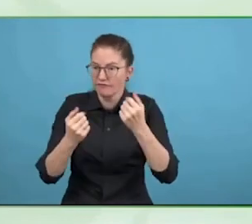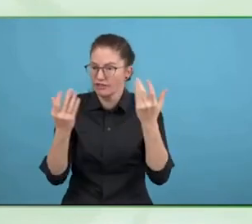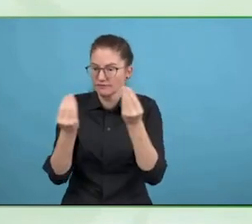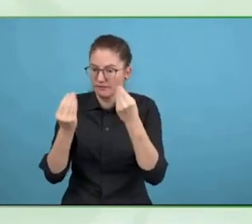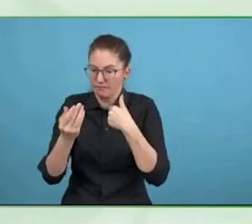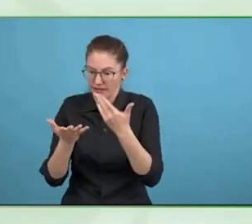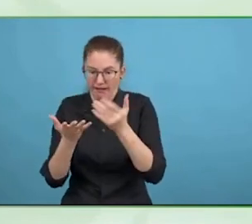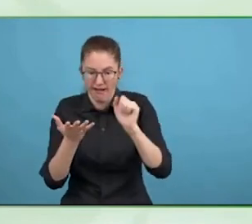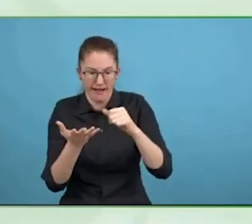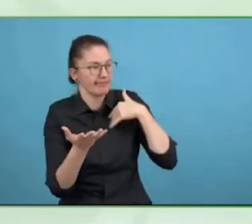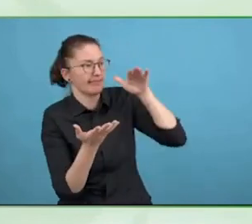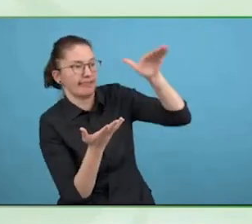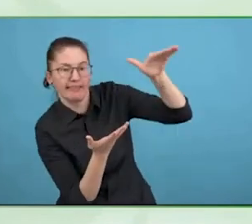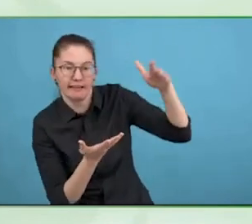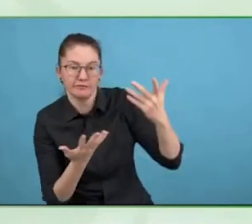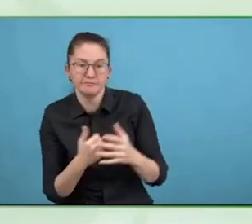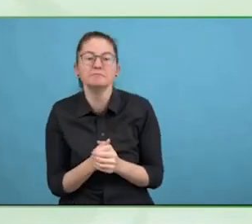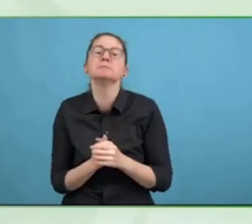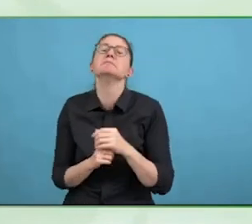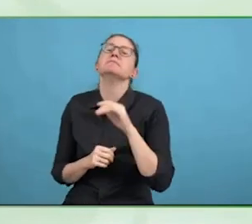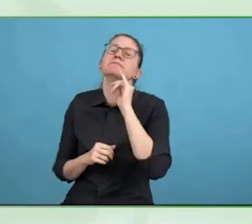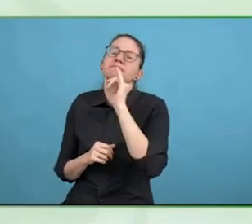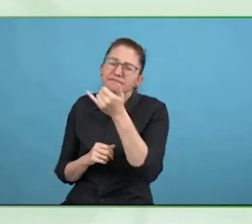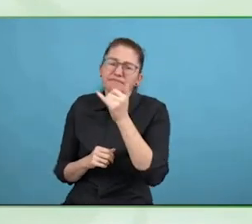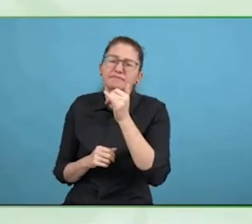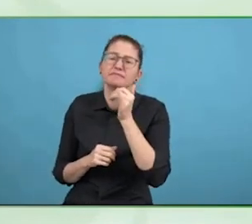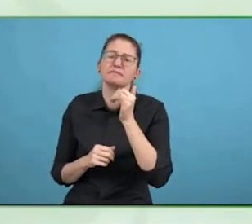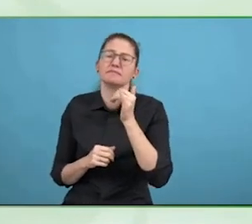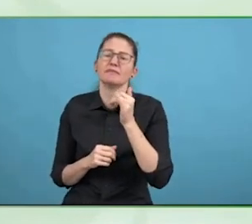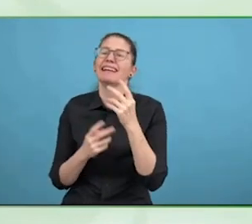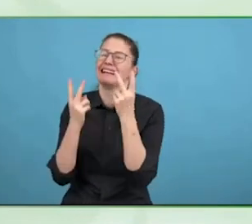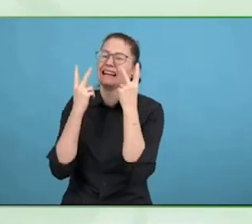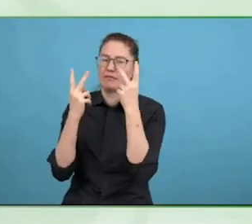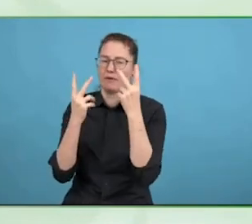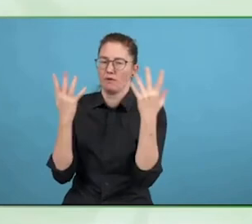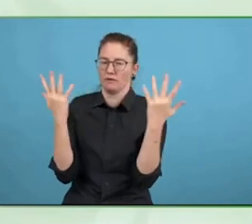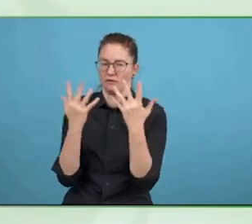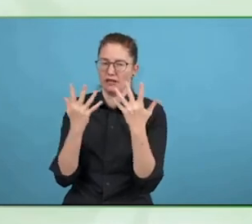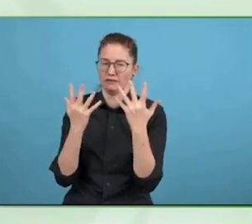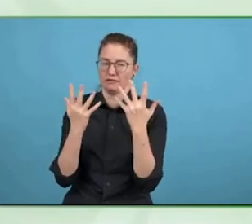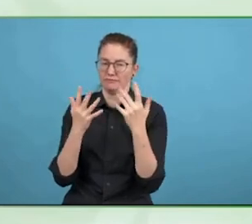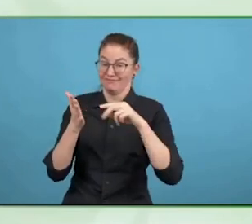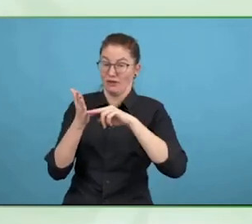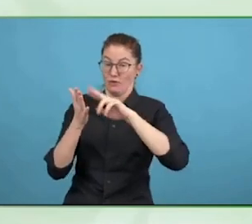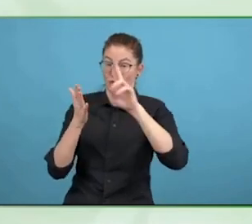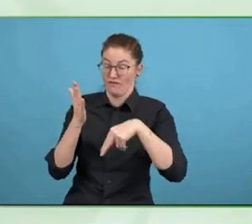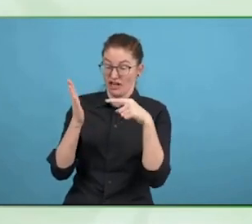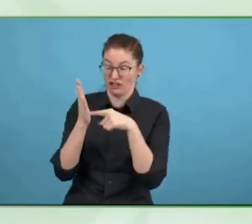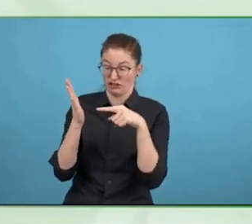needs to be accessible services that are focused on the person with a disability.